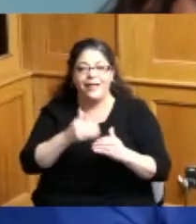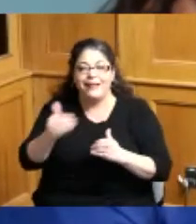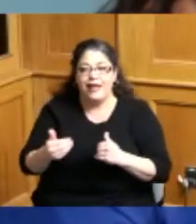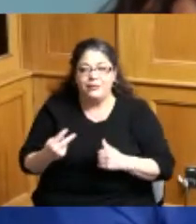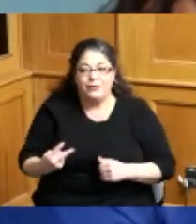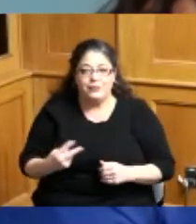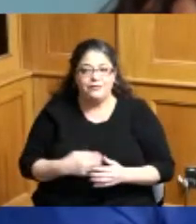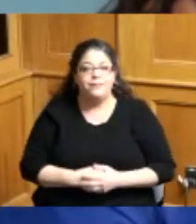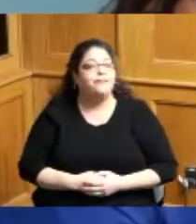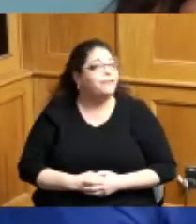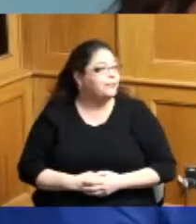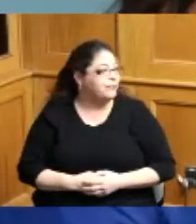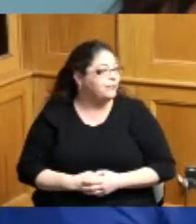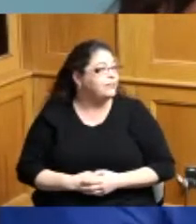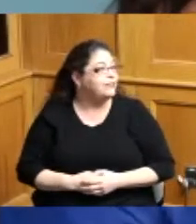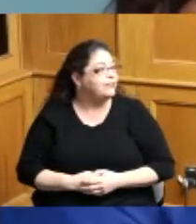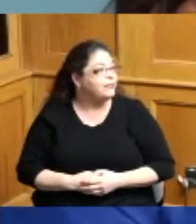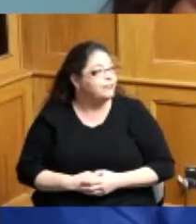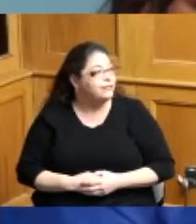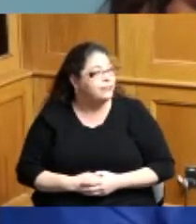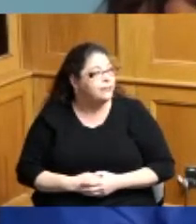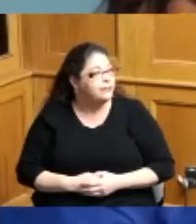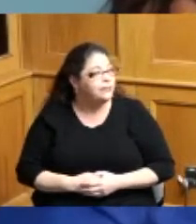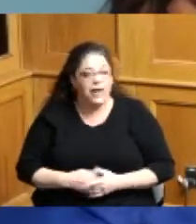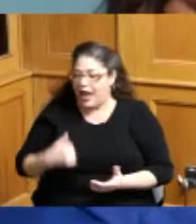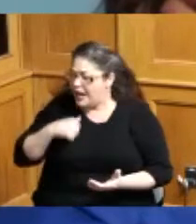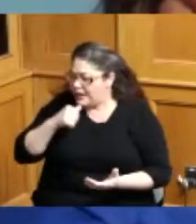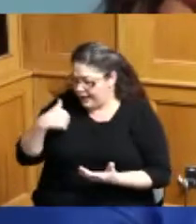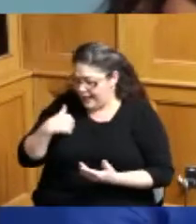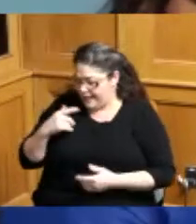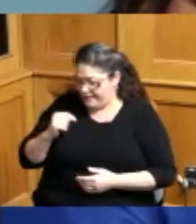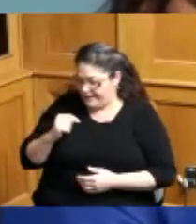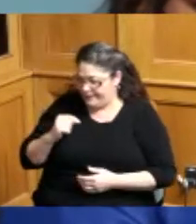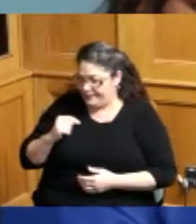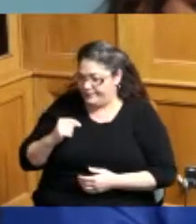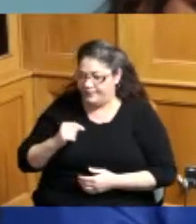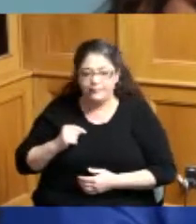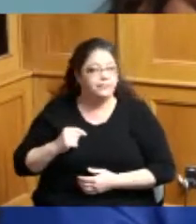like to bring up I don't know I don't have it oh you don't have it through your nominations